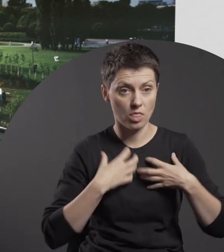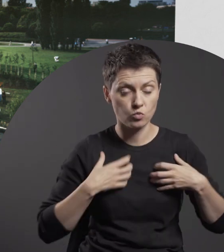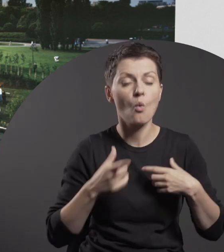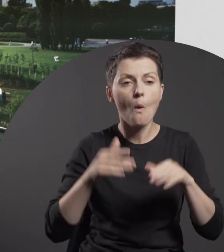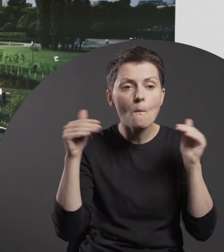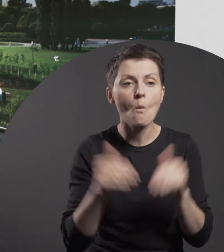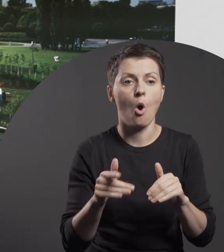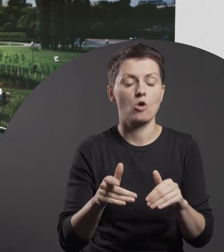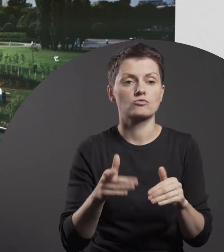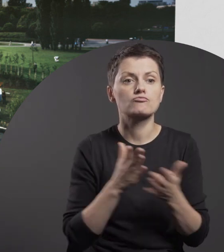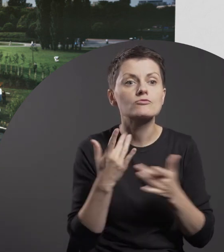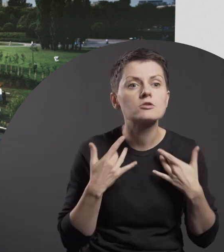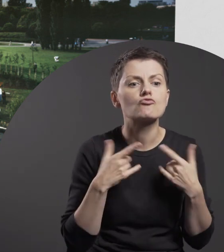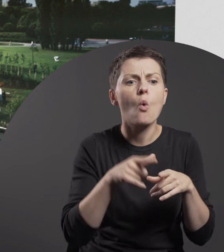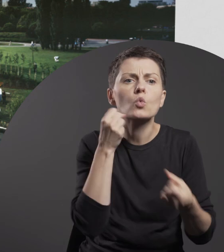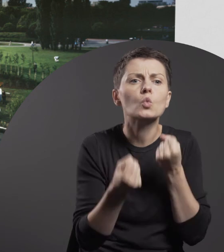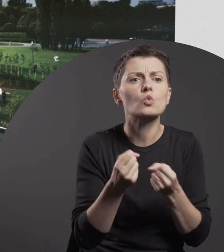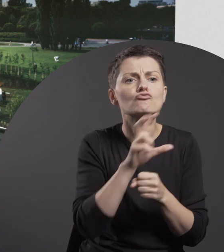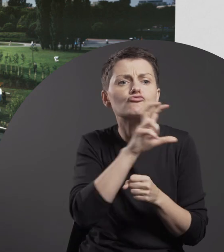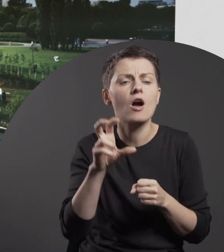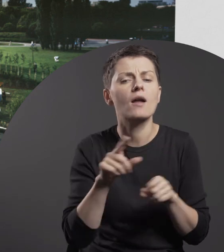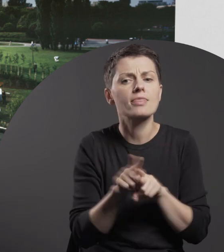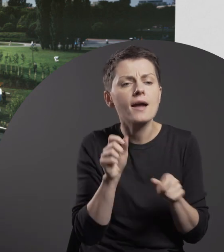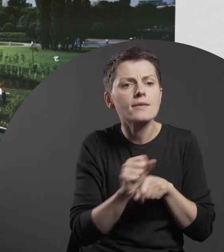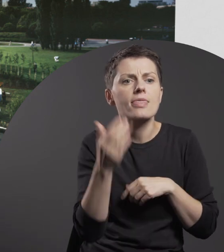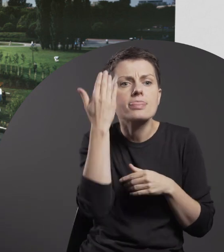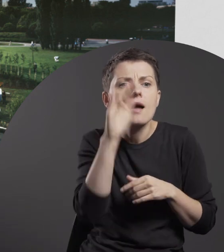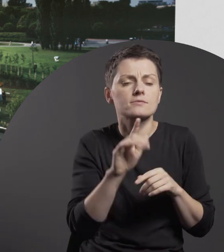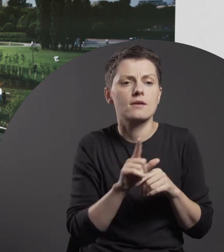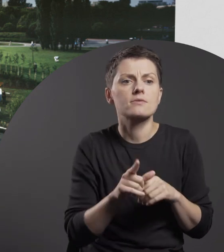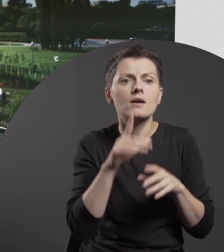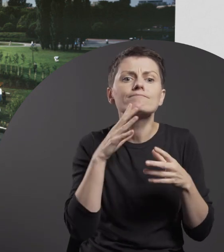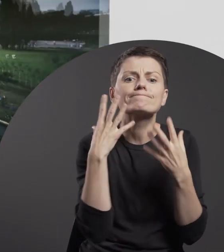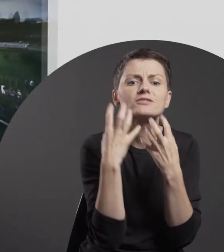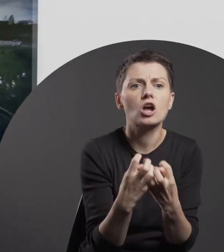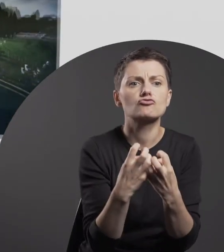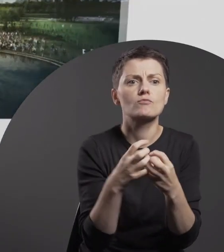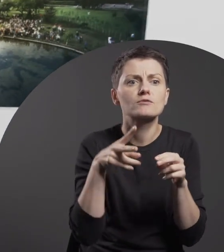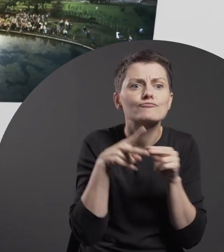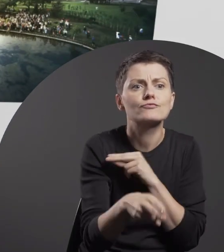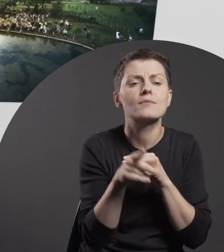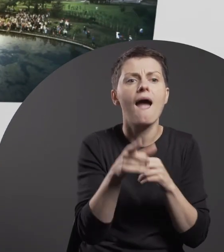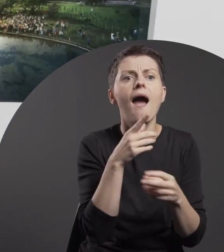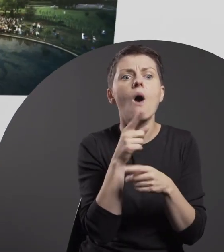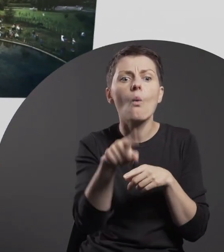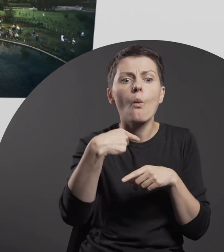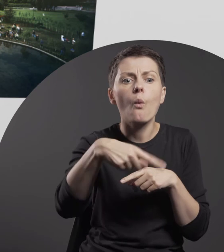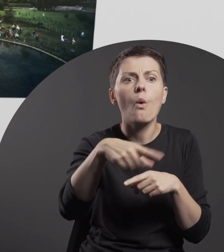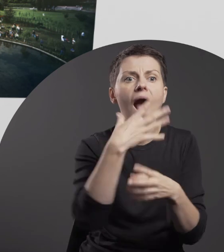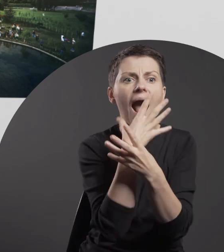can we survive this perilous time ahead of us. This also gives us hope that we may after all stop the impending doom and gloom.